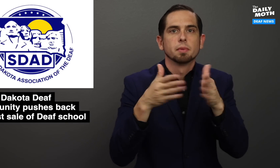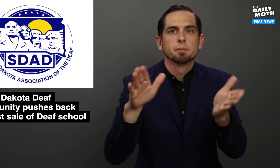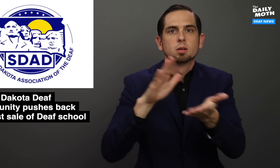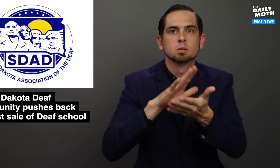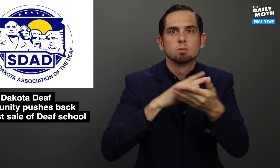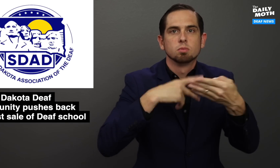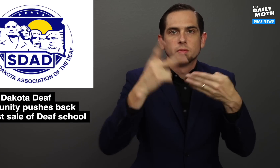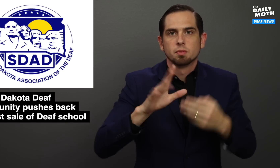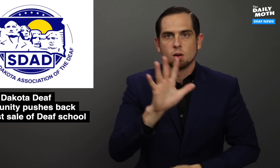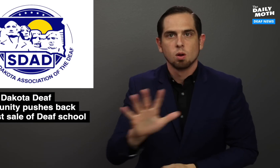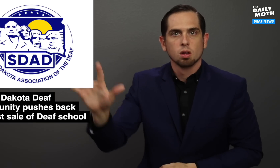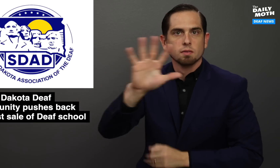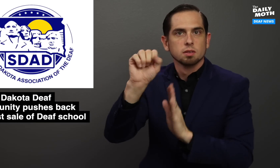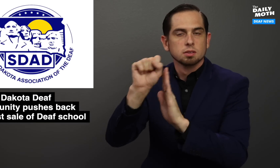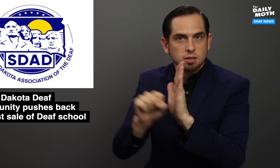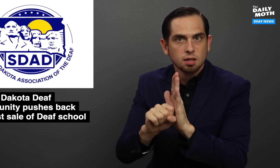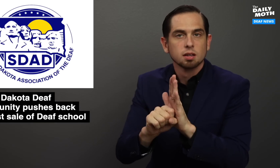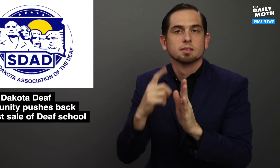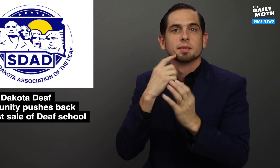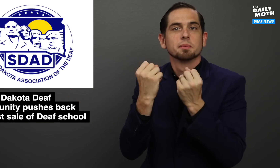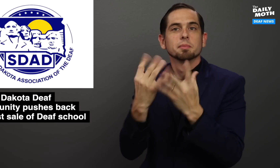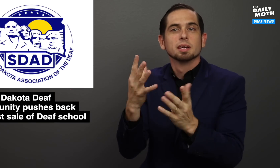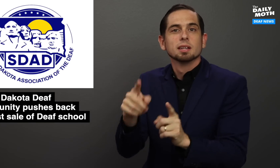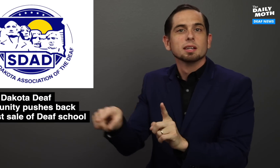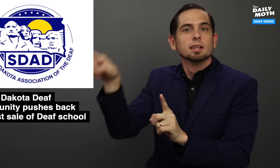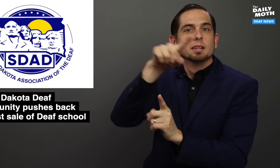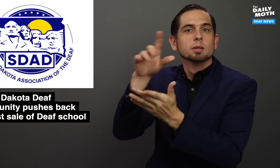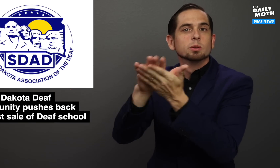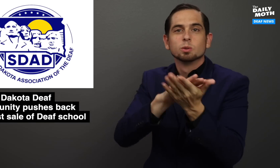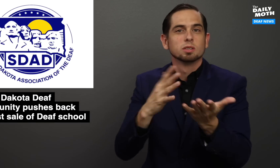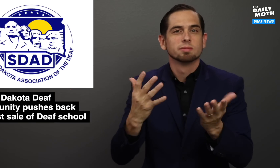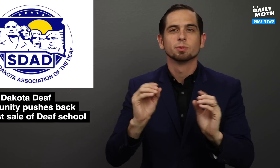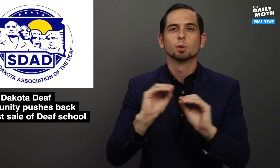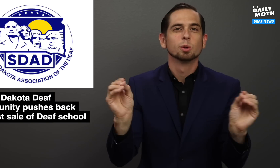public school programs all over the state and many lack